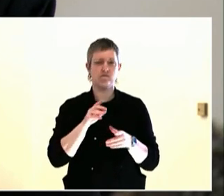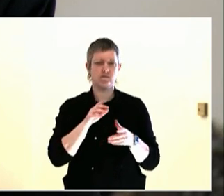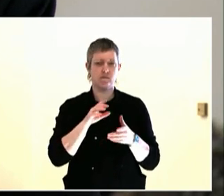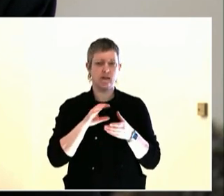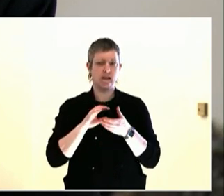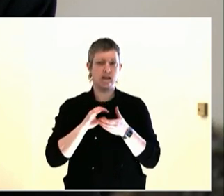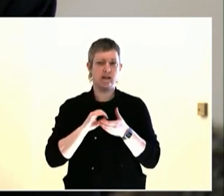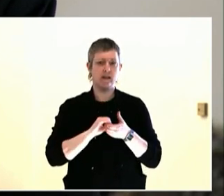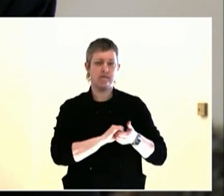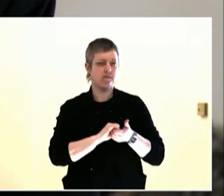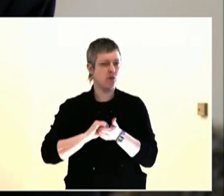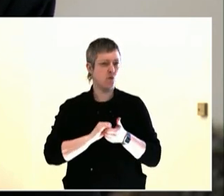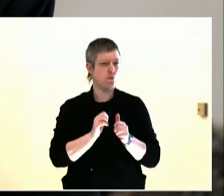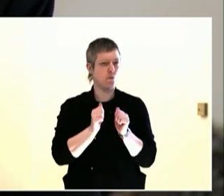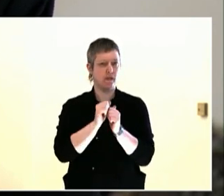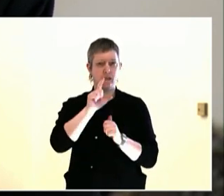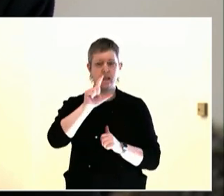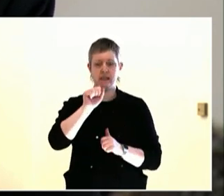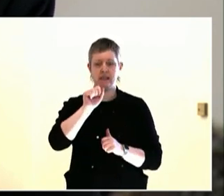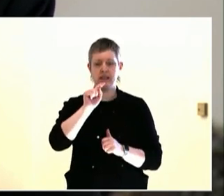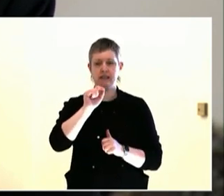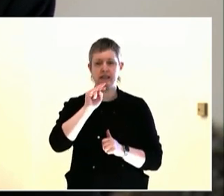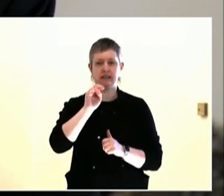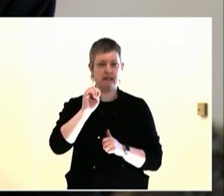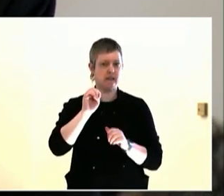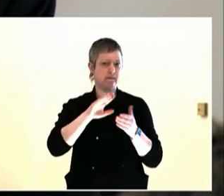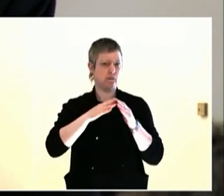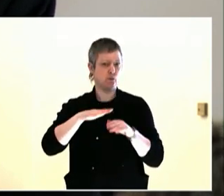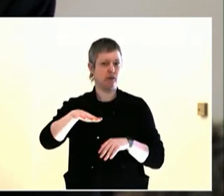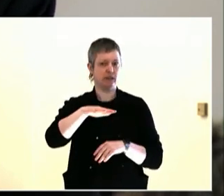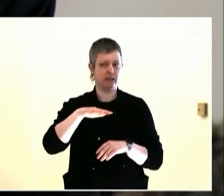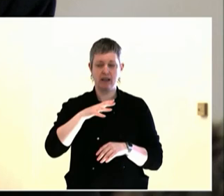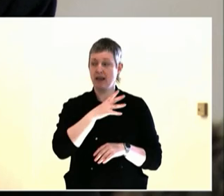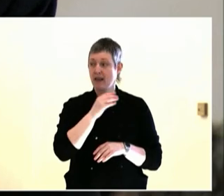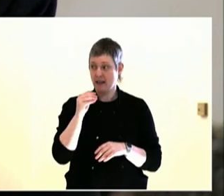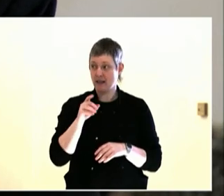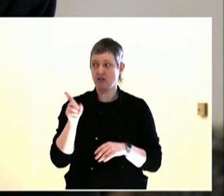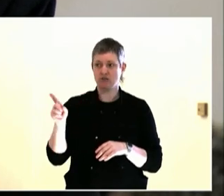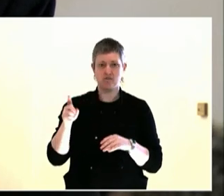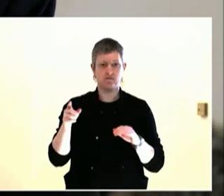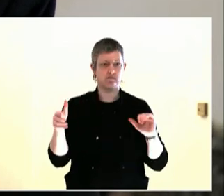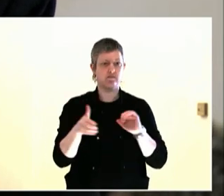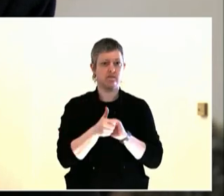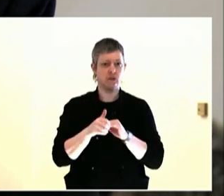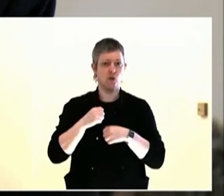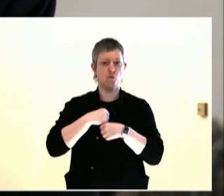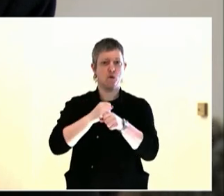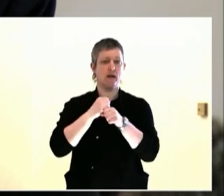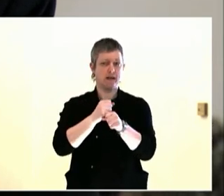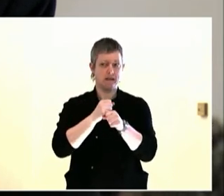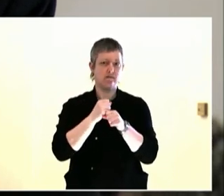So, for example, if we are talking about something related to land issues, about a neighborhood, we have to go to